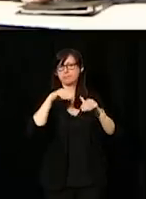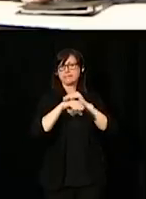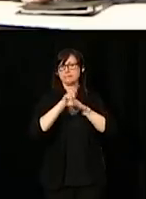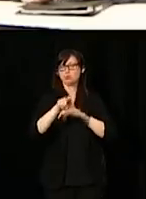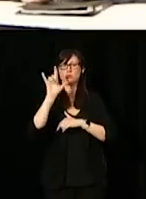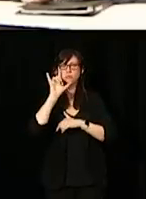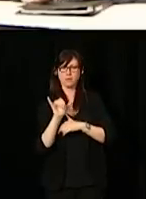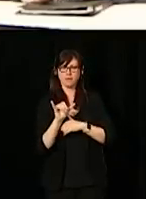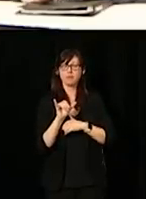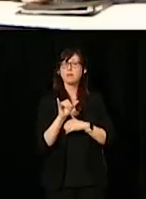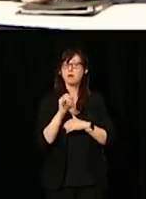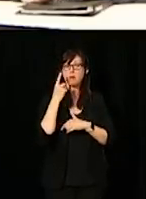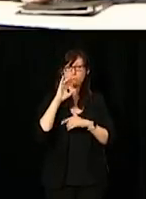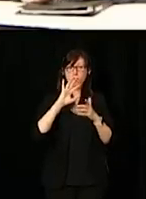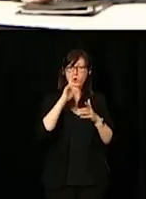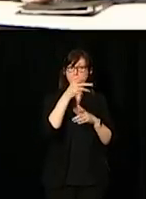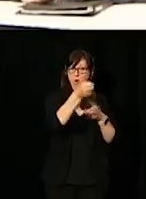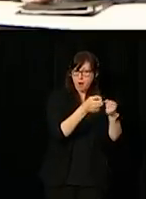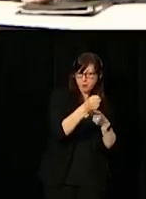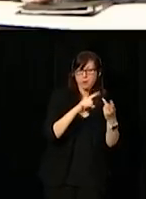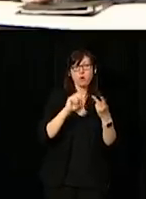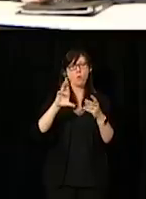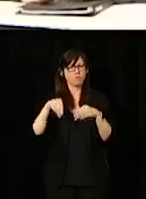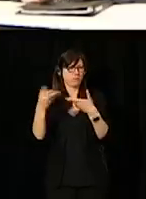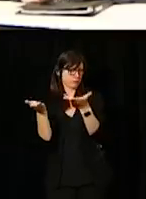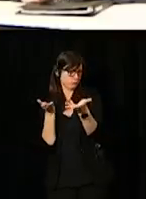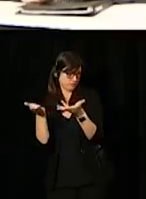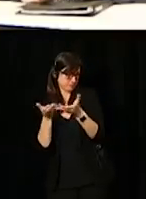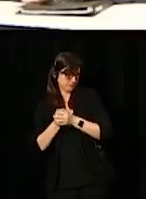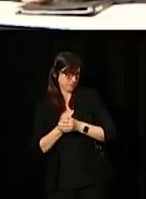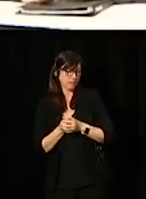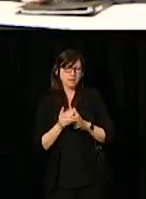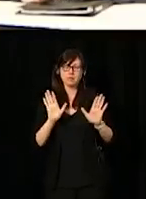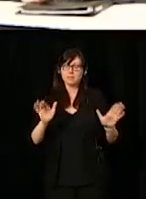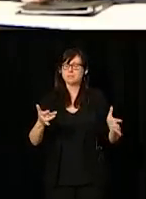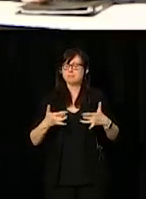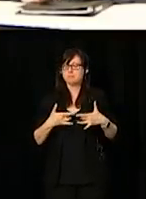As employers and also as service providers. So excited about this event.